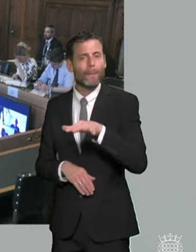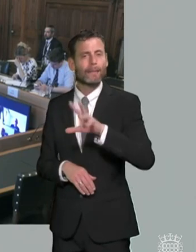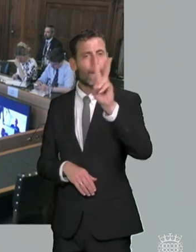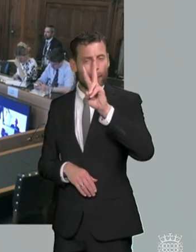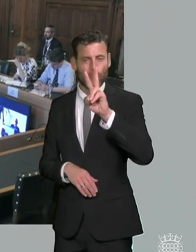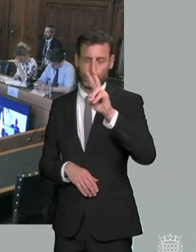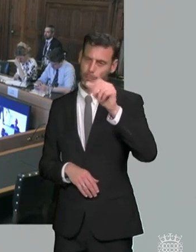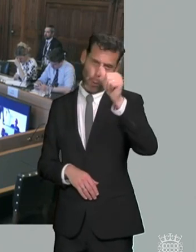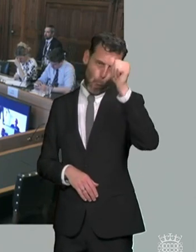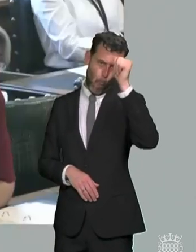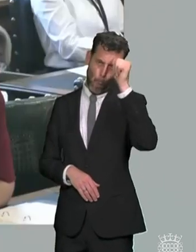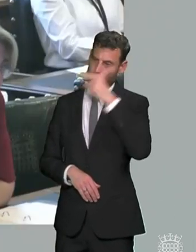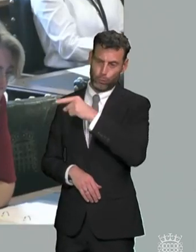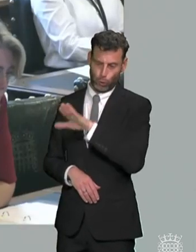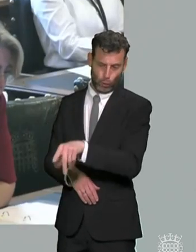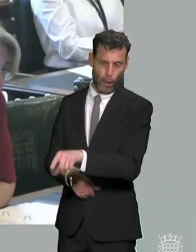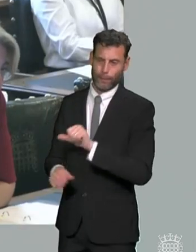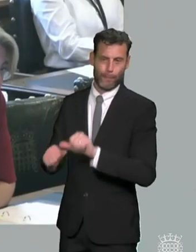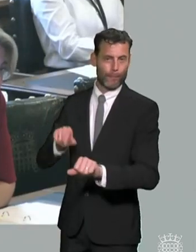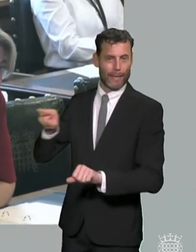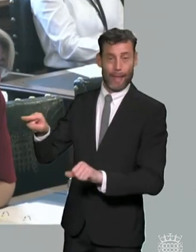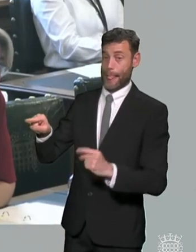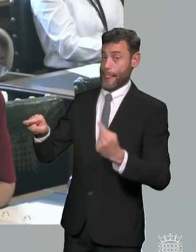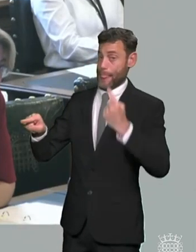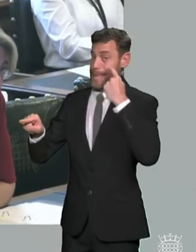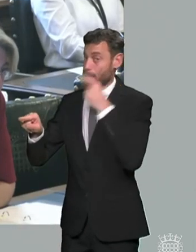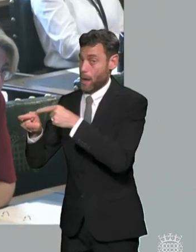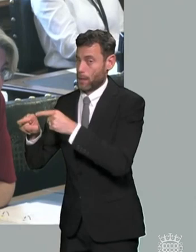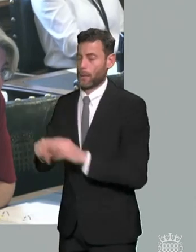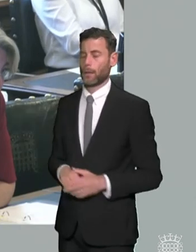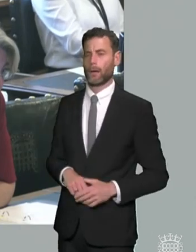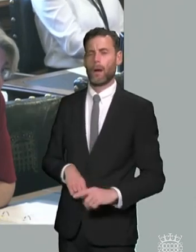as a mother but what about the children that are in the most disadvantaged